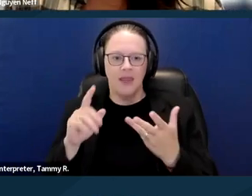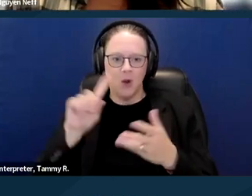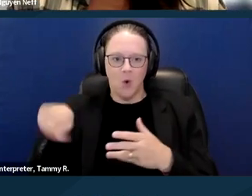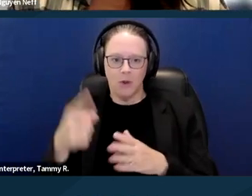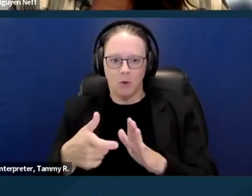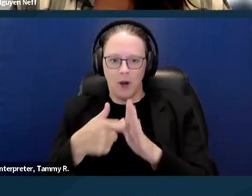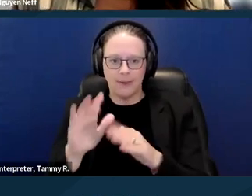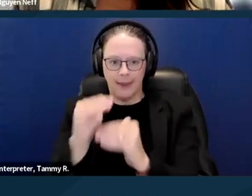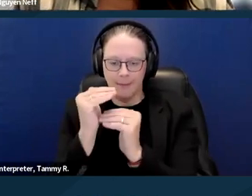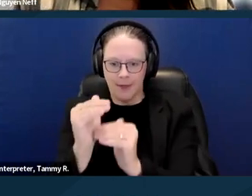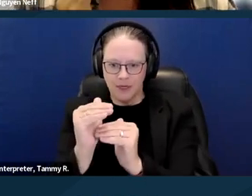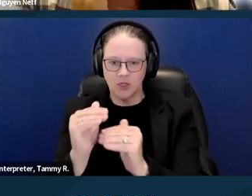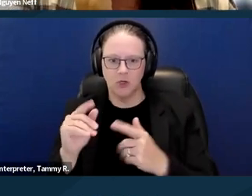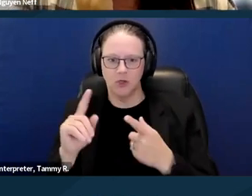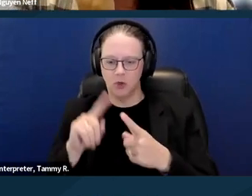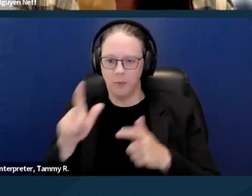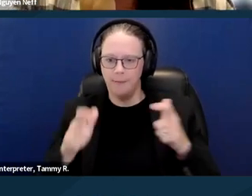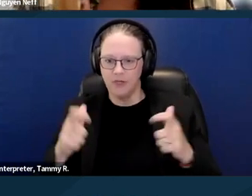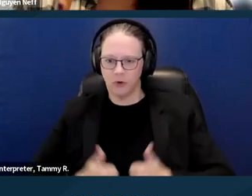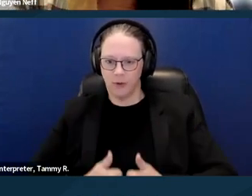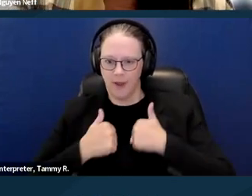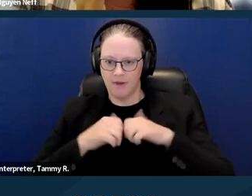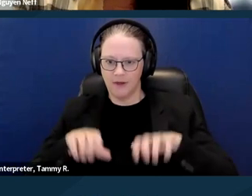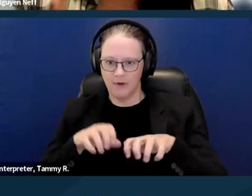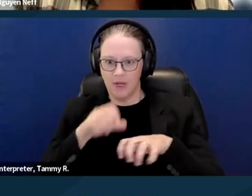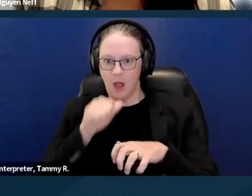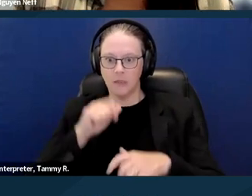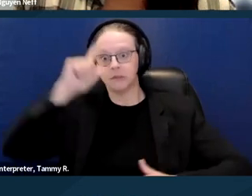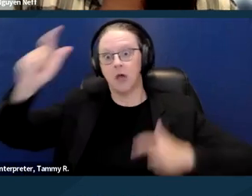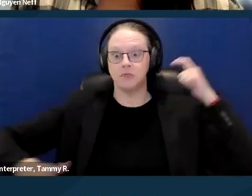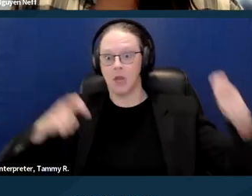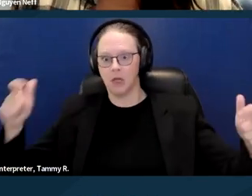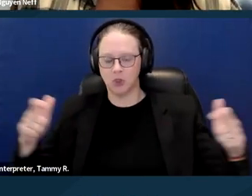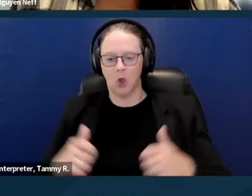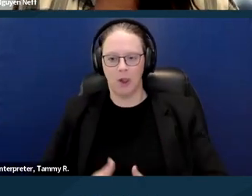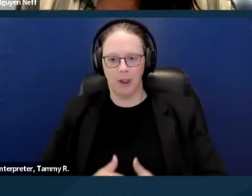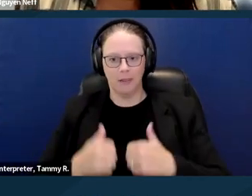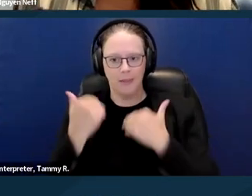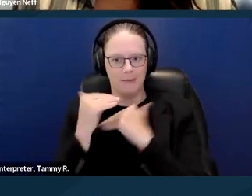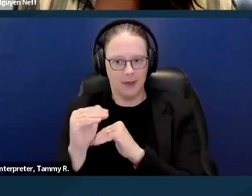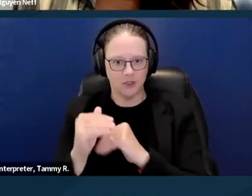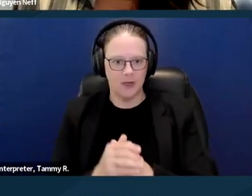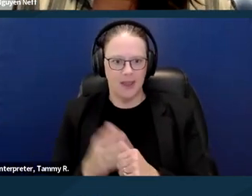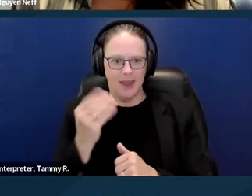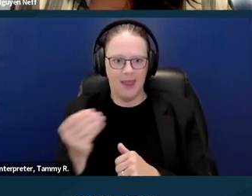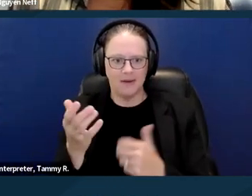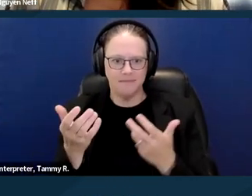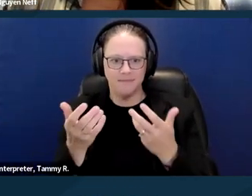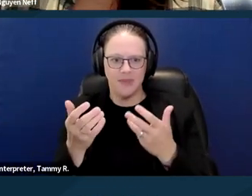of a major life activity. And any sort of impairment is considered without regard to mitigating measures.